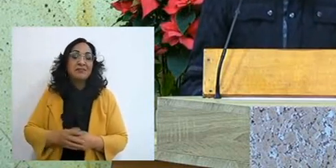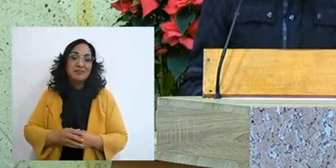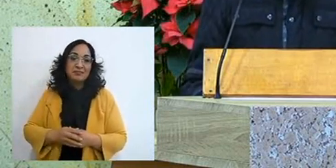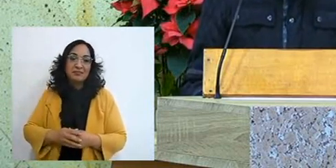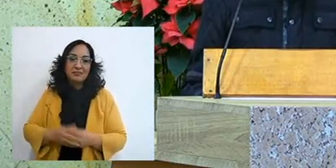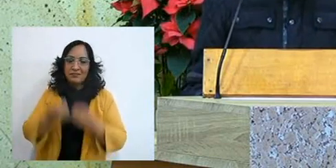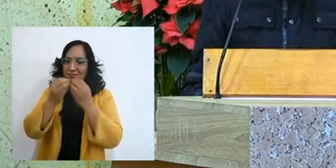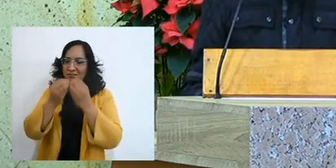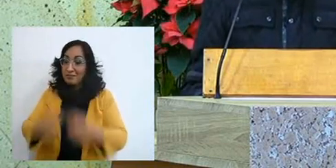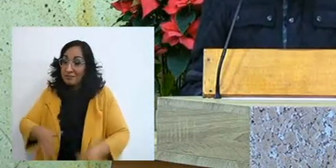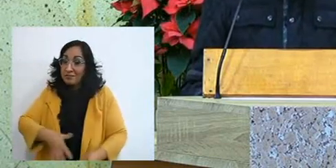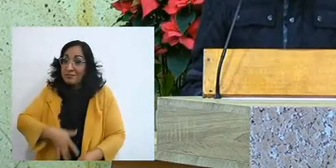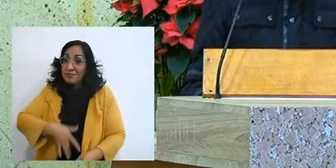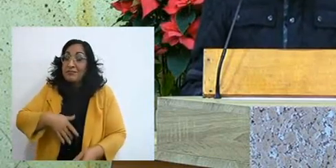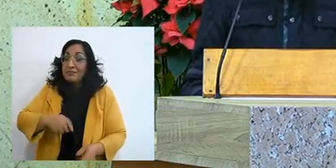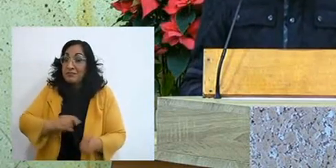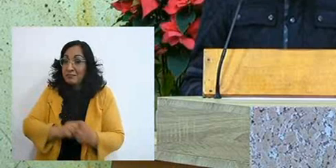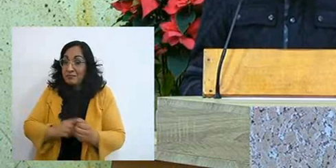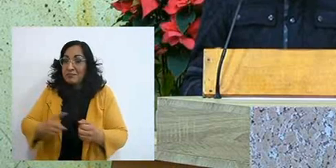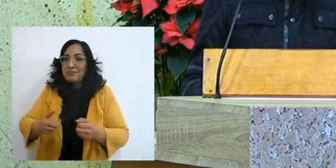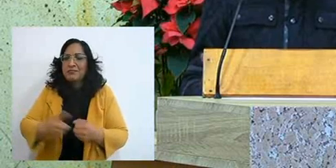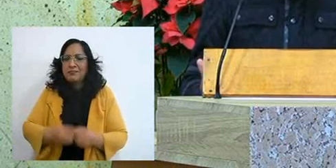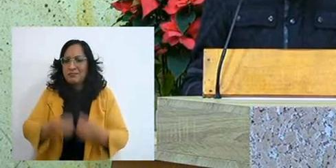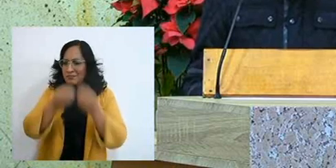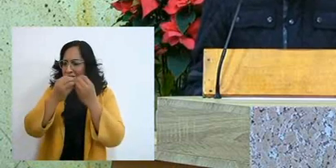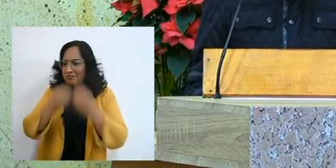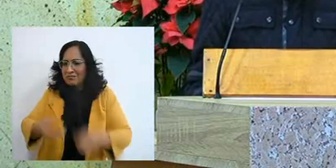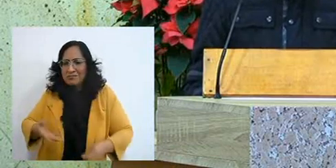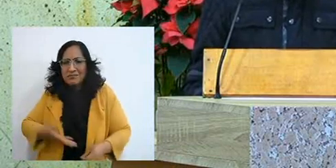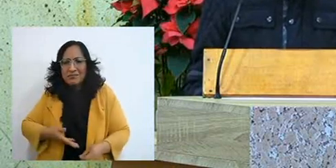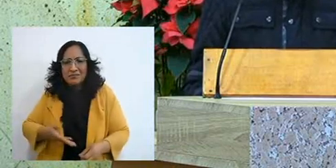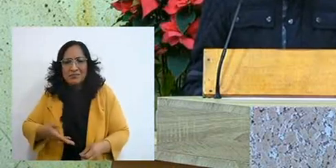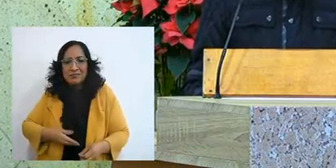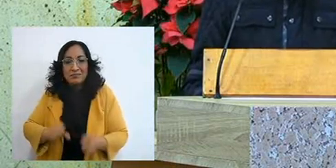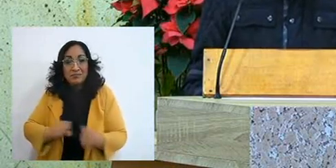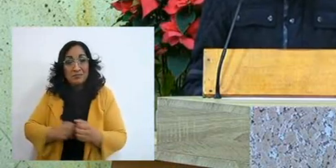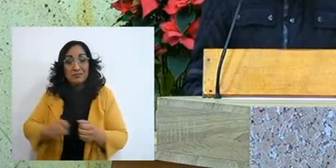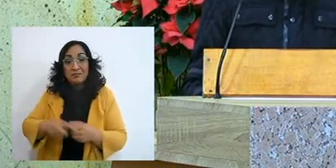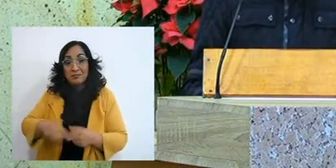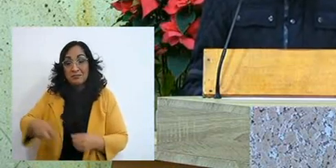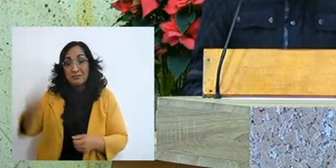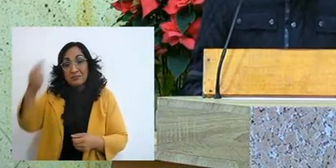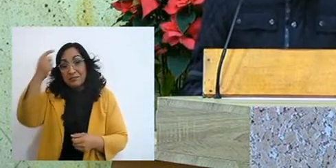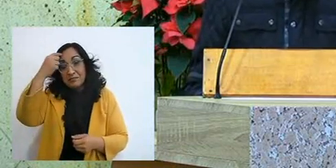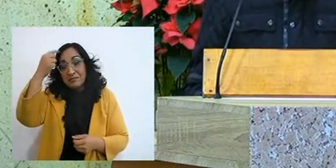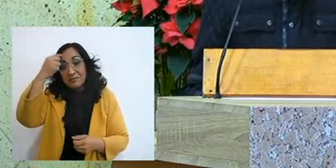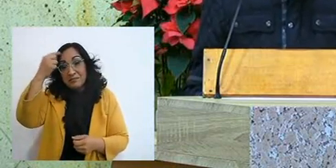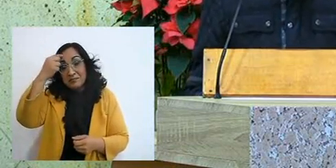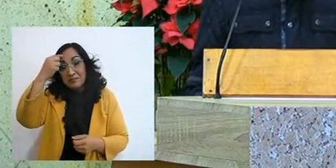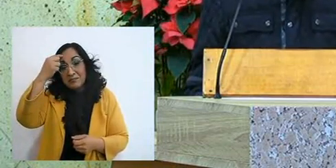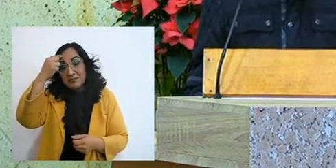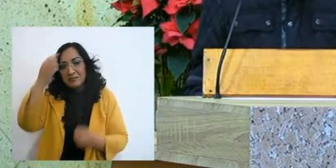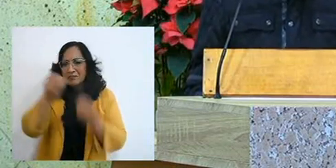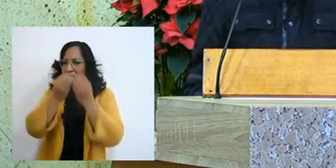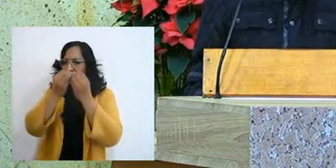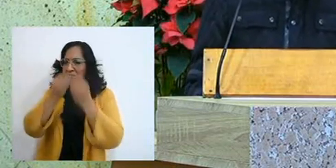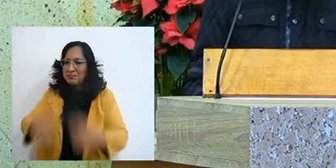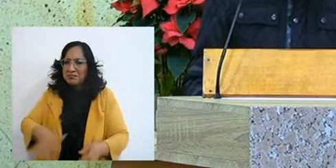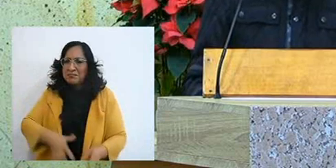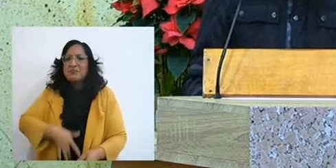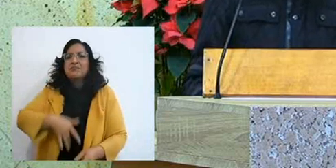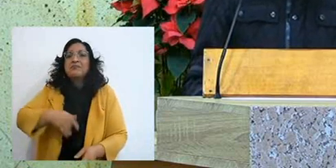stop feeling something or stop having something present in mind, stop feeling an affection,